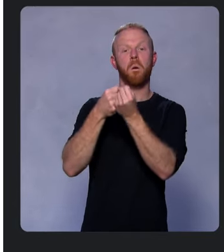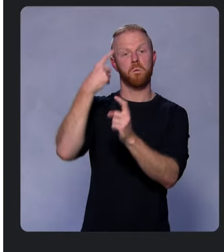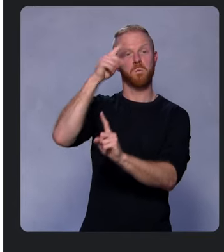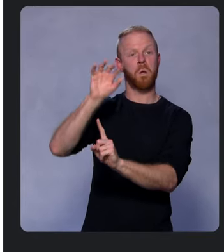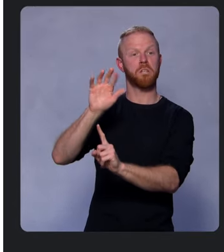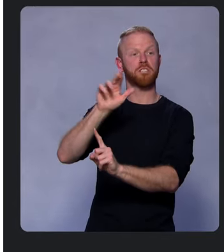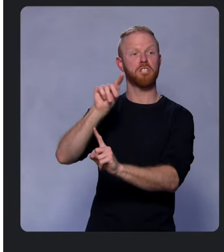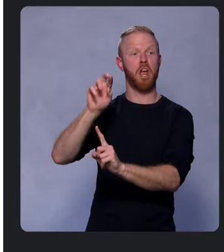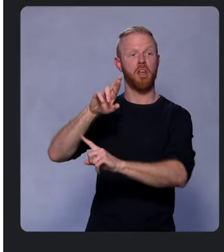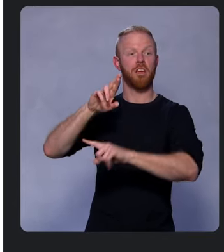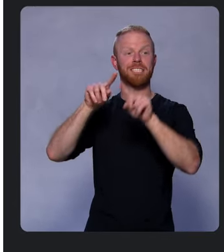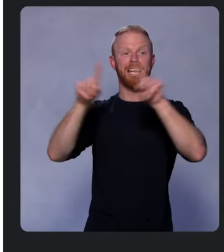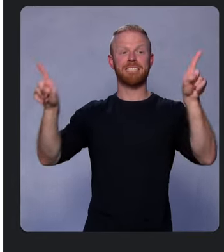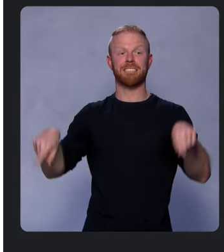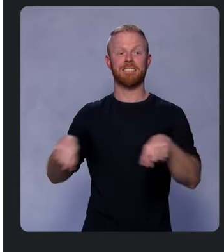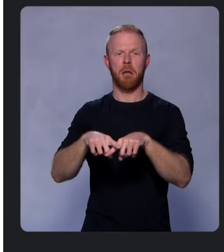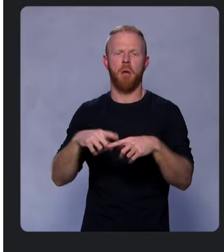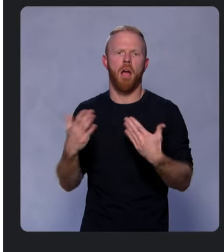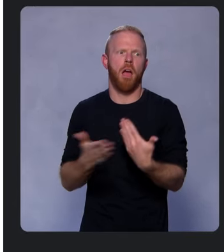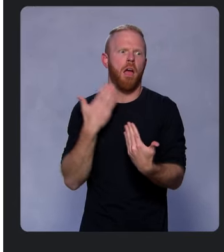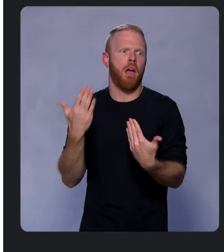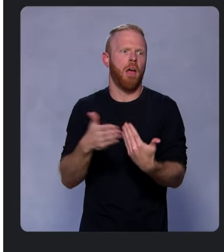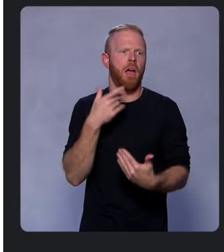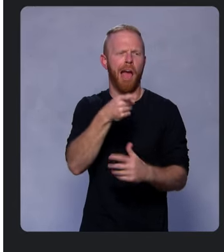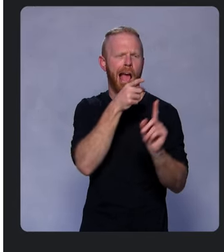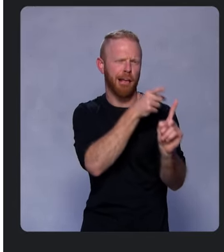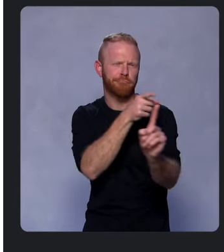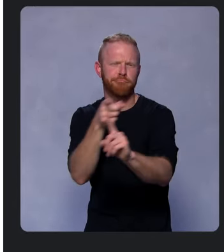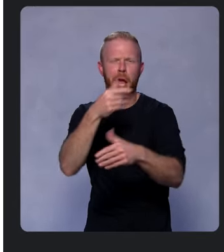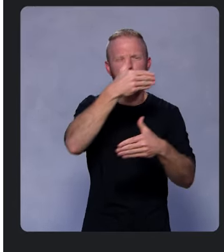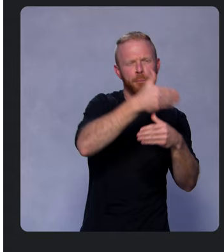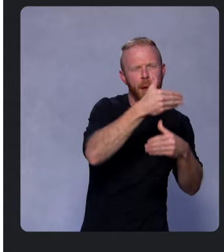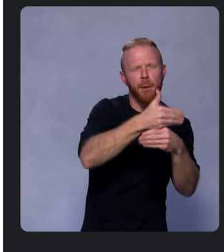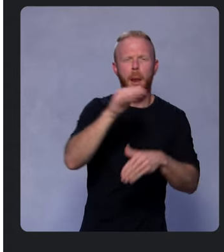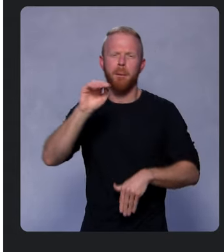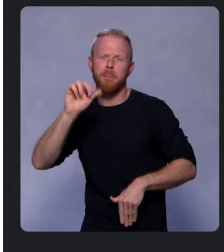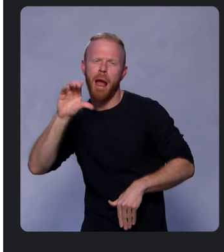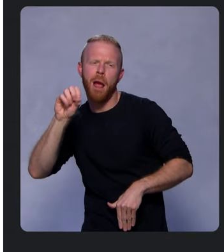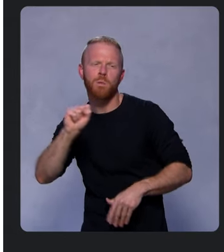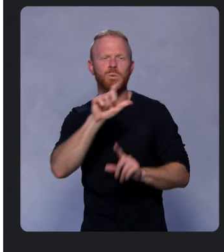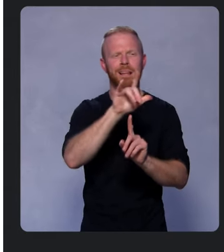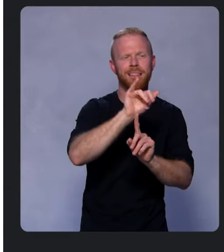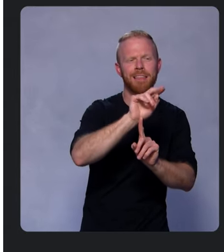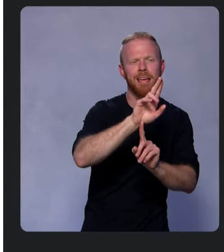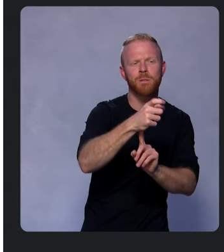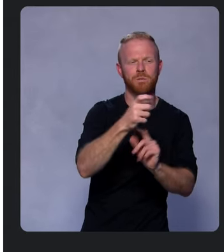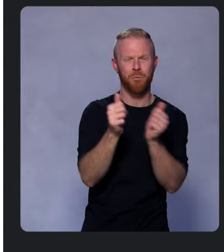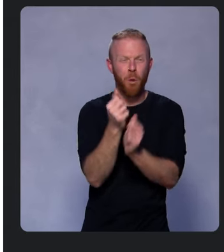so it's even easier for you to target Windows, macOS, and Linux from a single codebase.